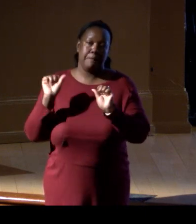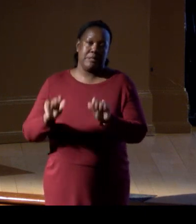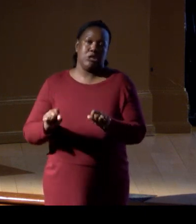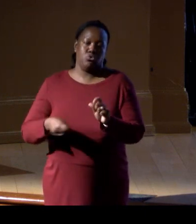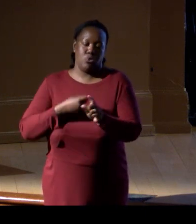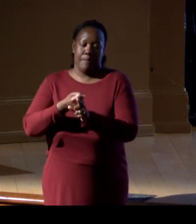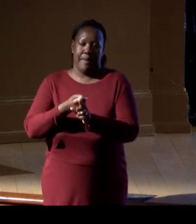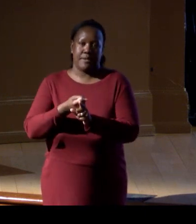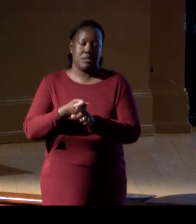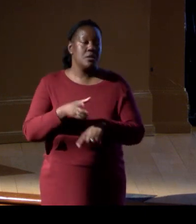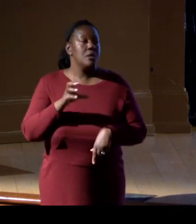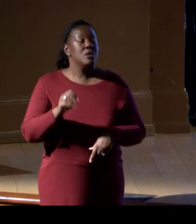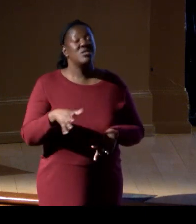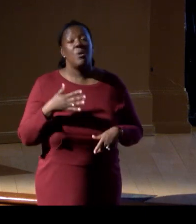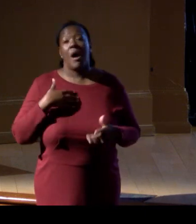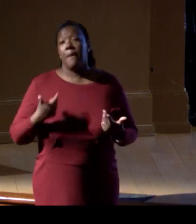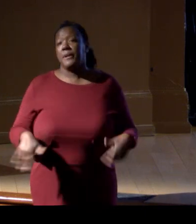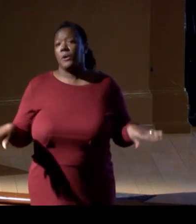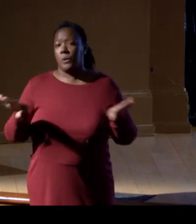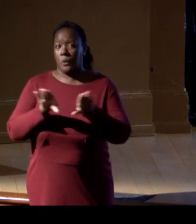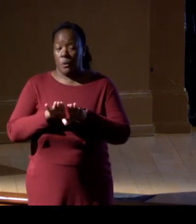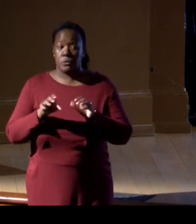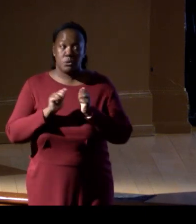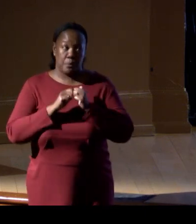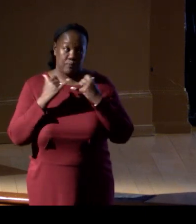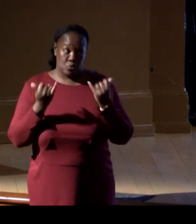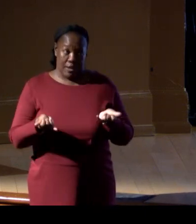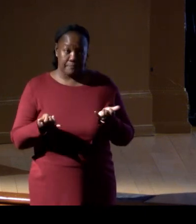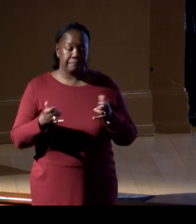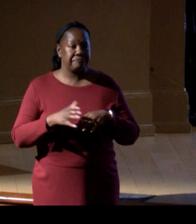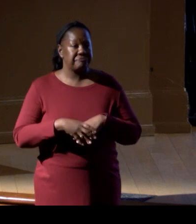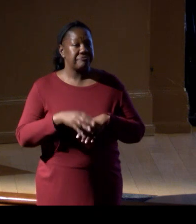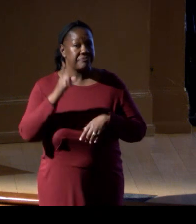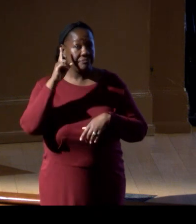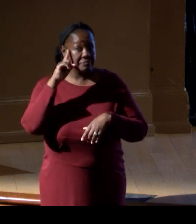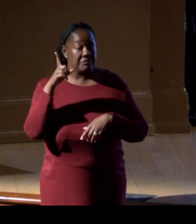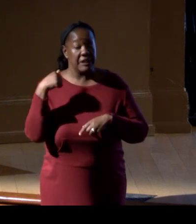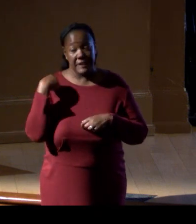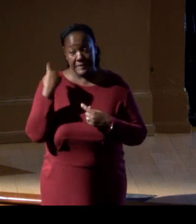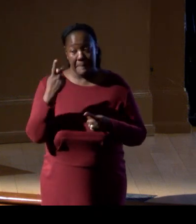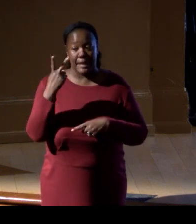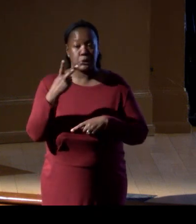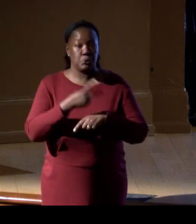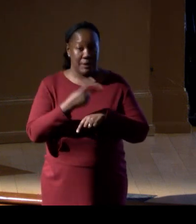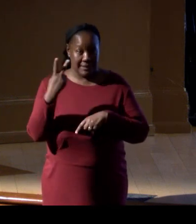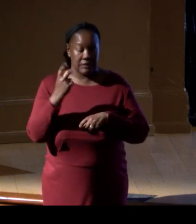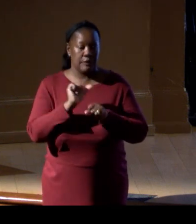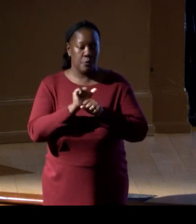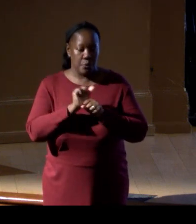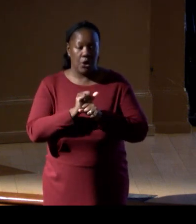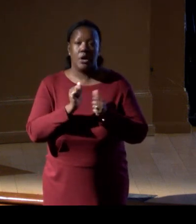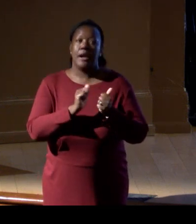So I just wanna leave you today that I think the past two days of work and having these national strategies